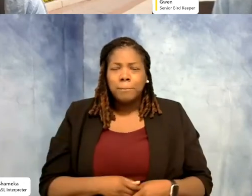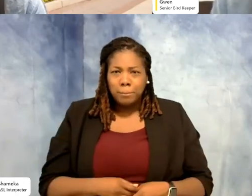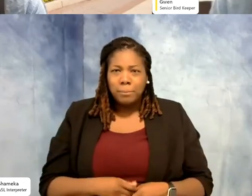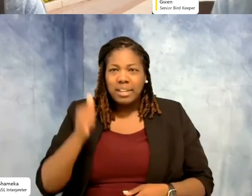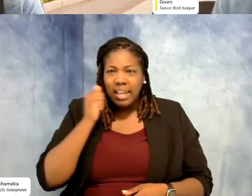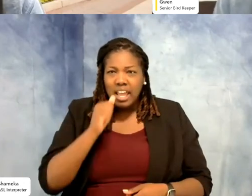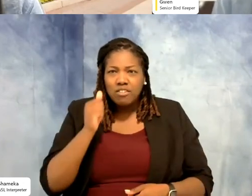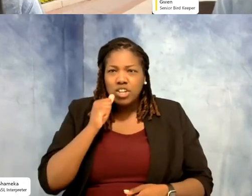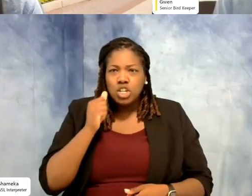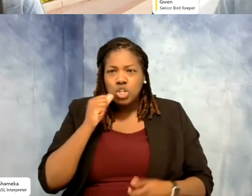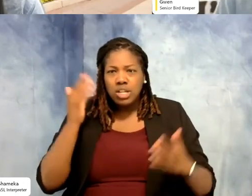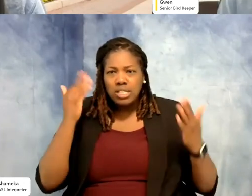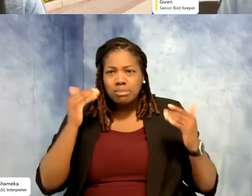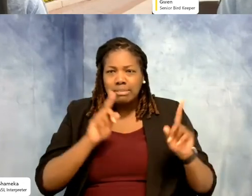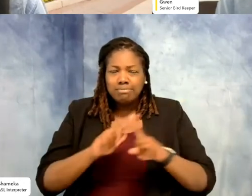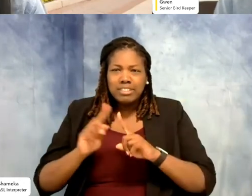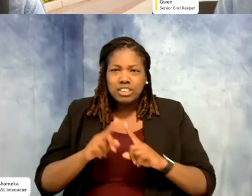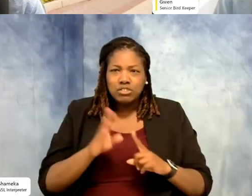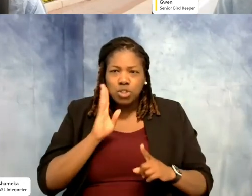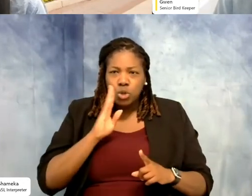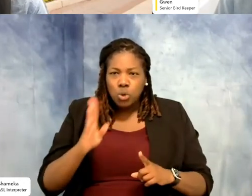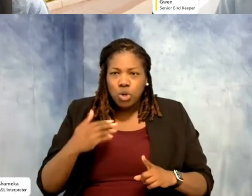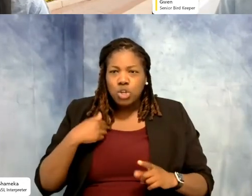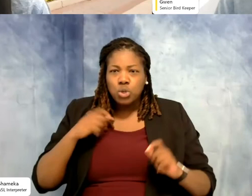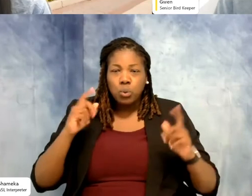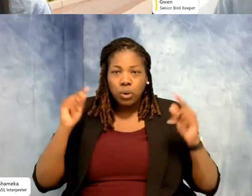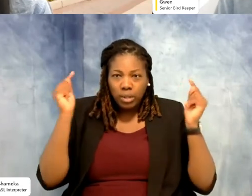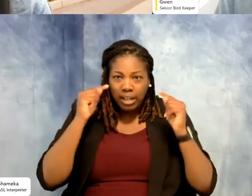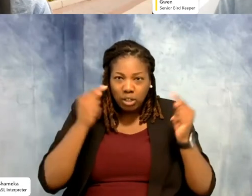expect they're gonna be different. You wake up with a headache, not want to come to work. I can picture